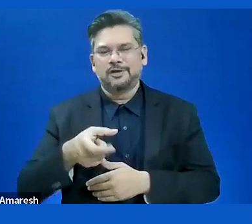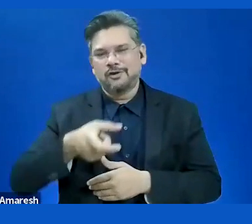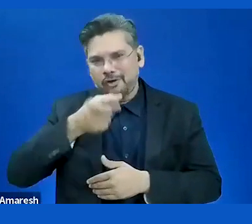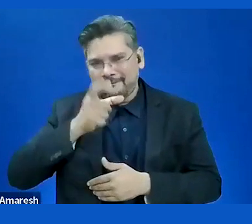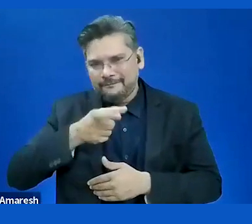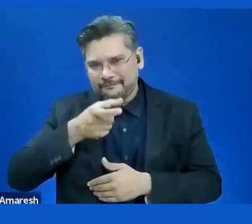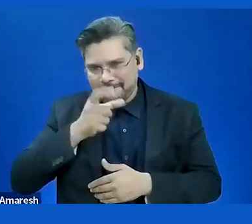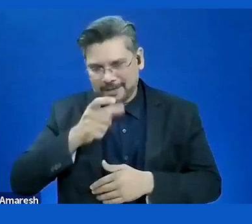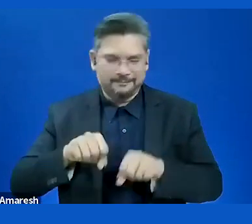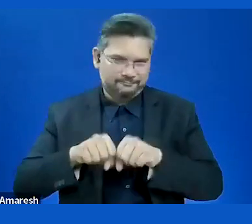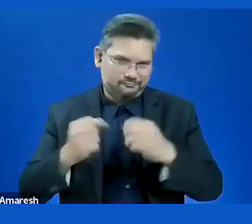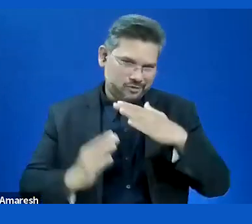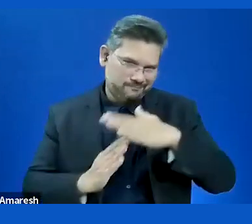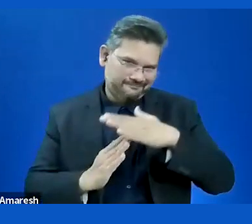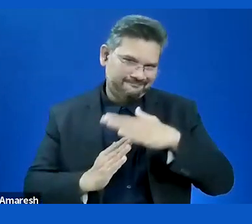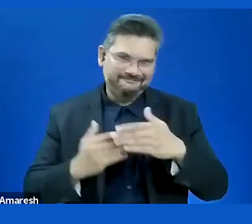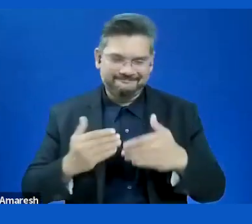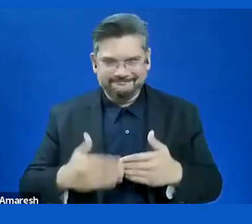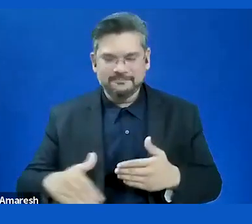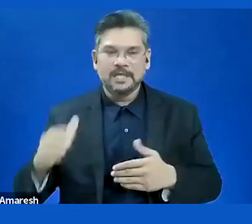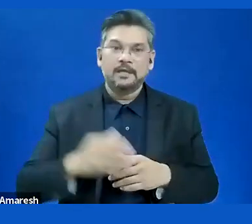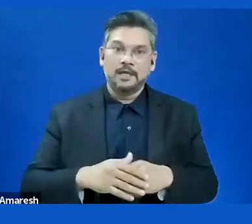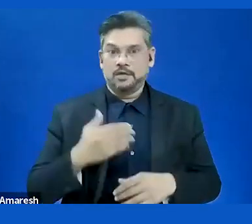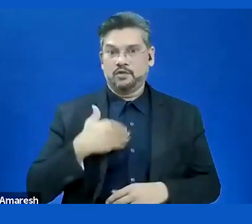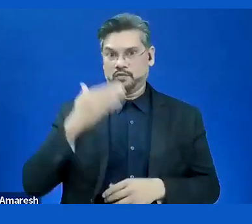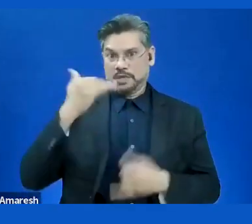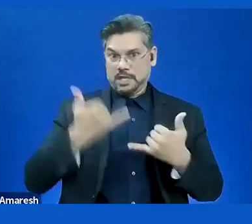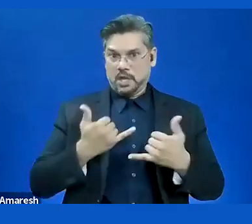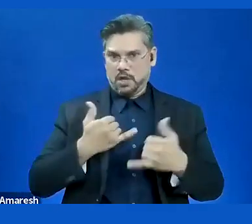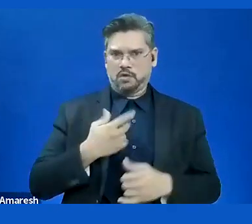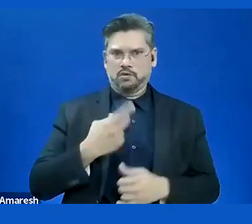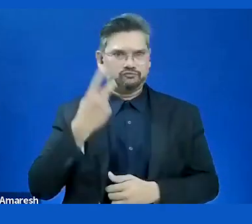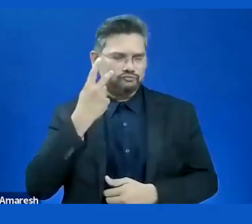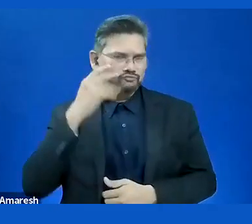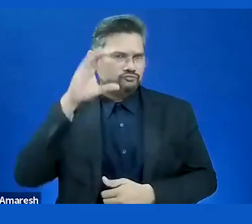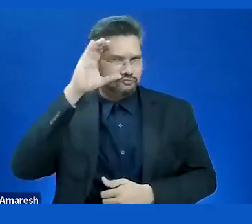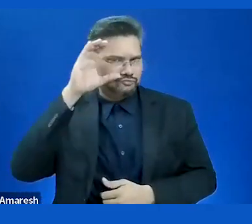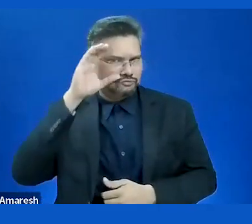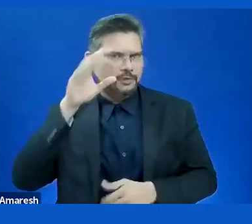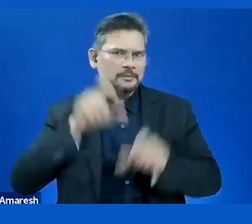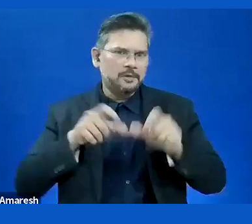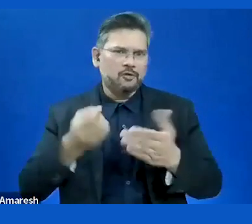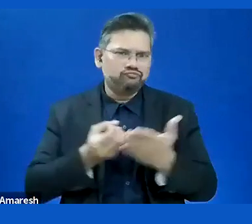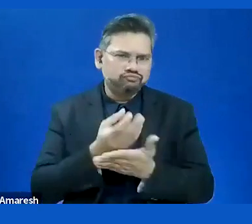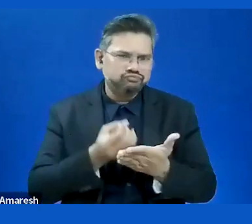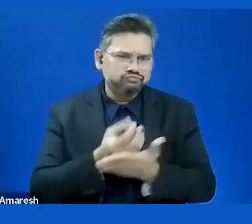involve users, but we also know that users are not enough involved. How can we solve that? What